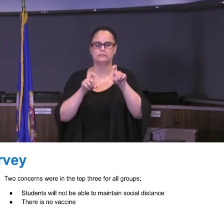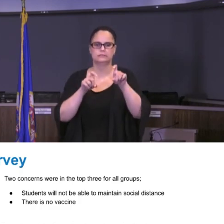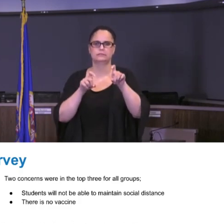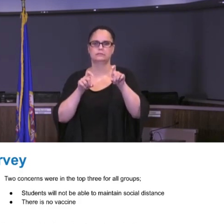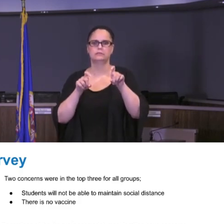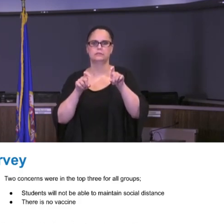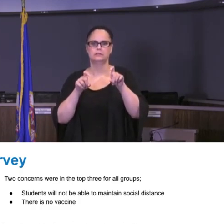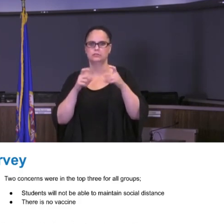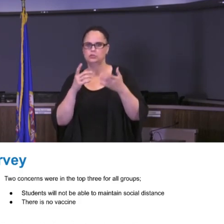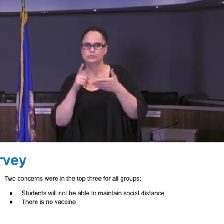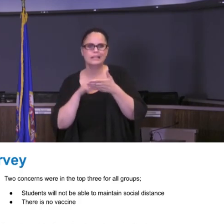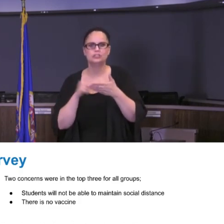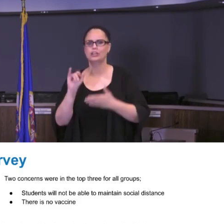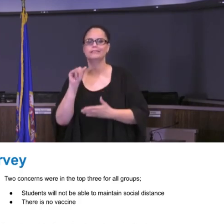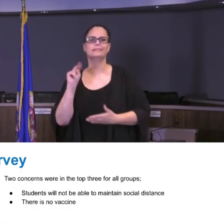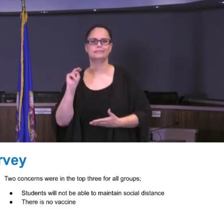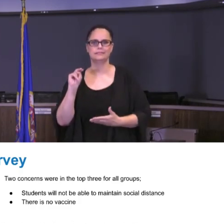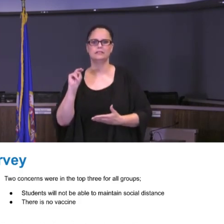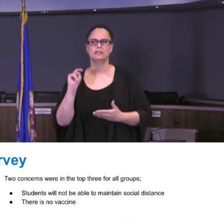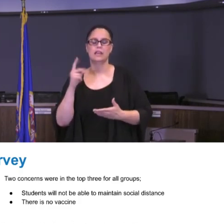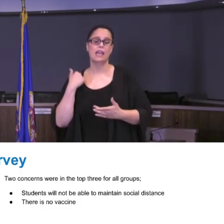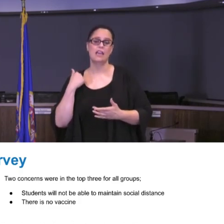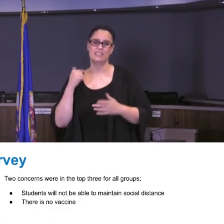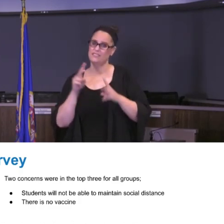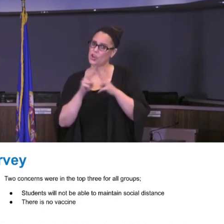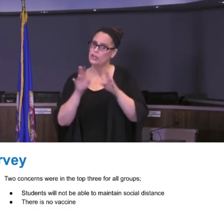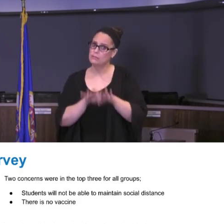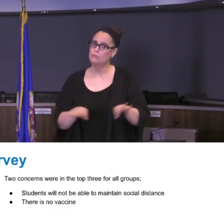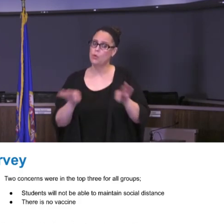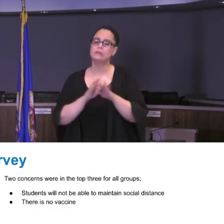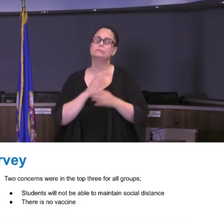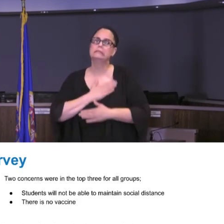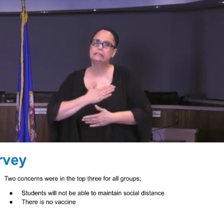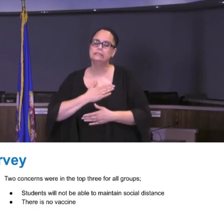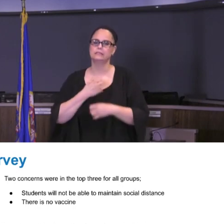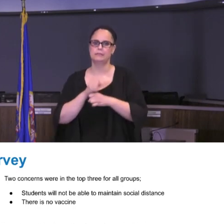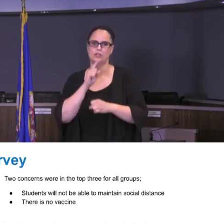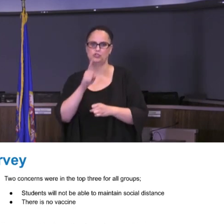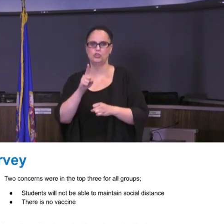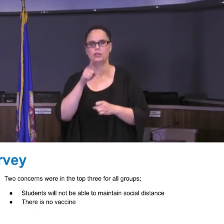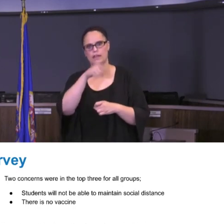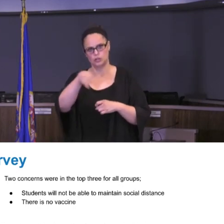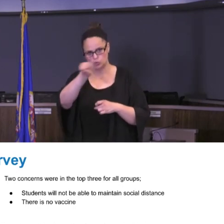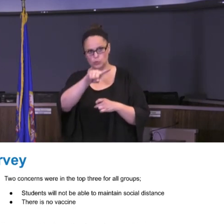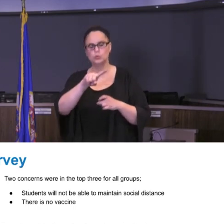These check-ins are really important. I cannot urge you enough to please make sure that you provide that feedback.